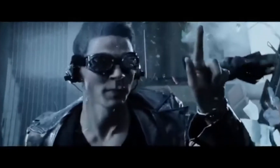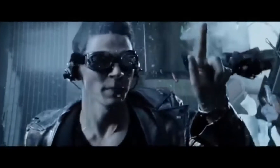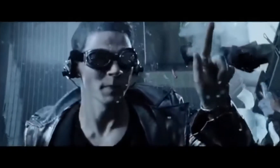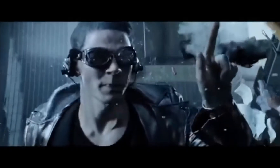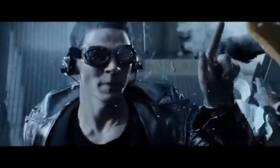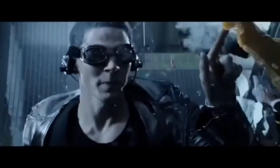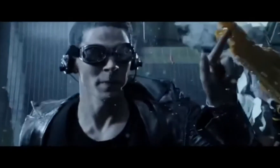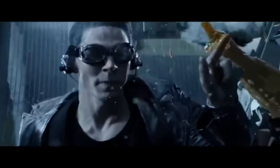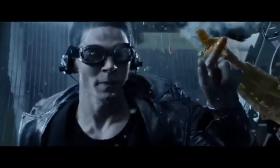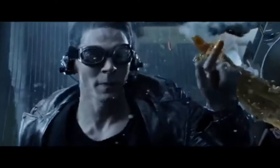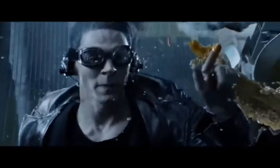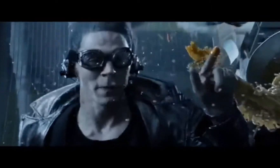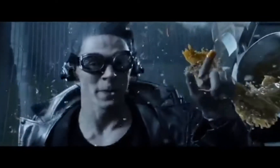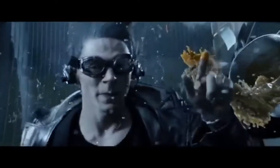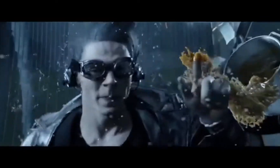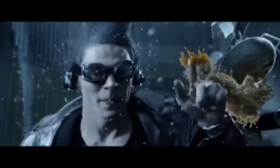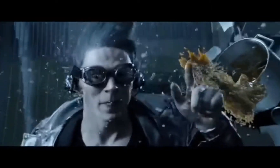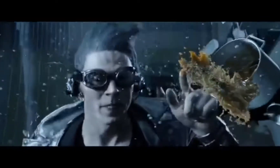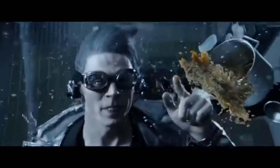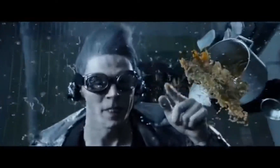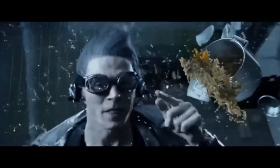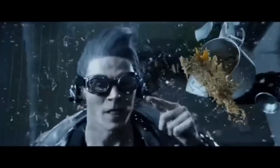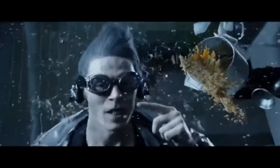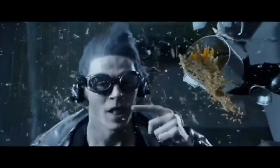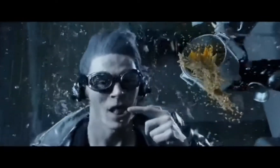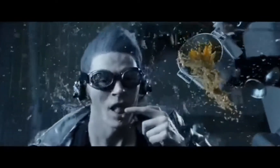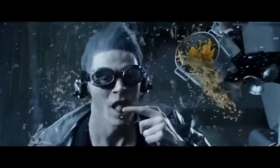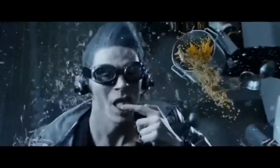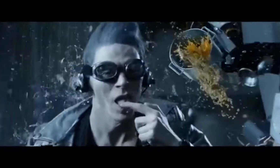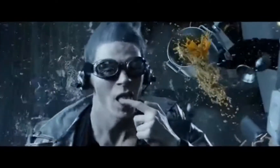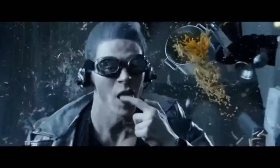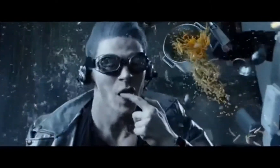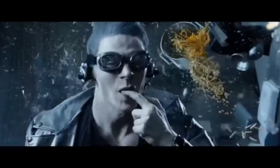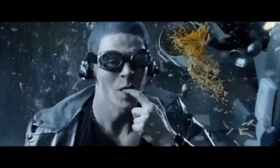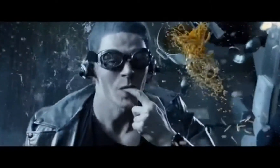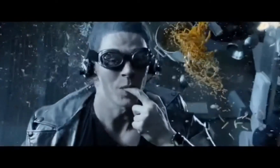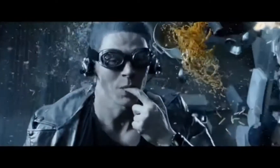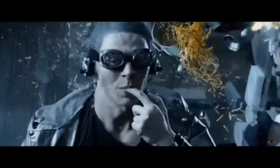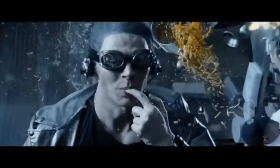could you even try to be Evan Peters in that slo-mo kitchen scene. You can't.